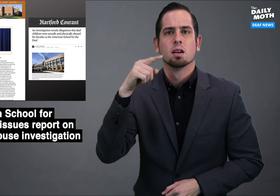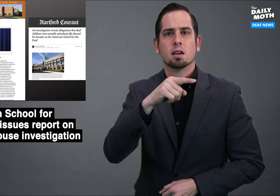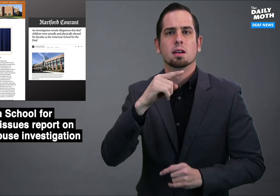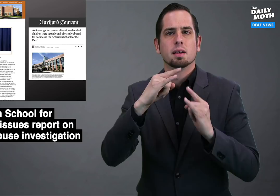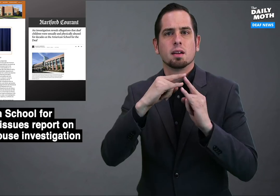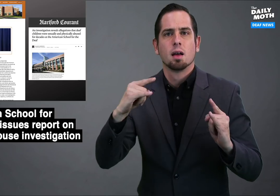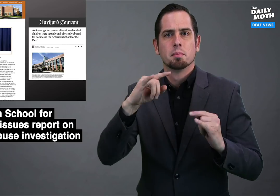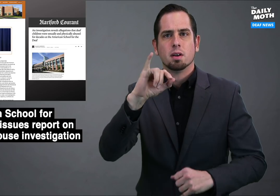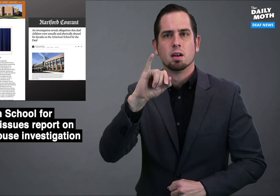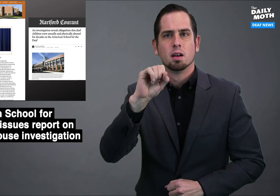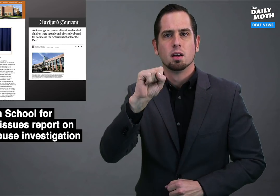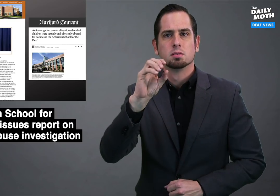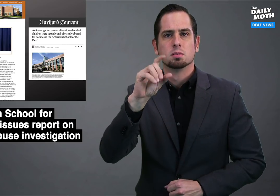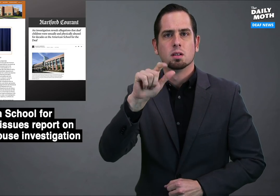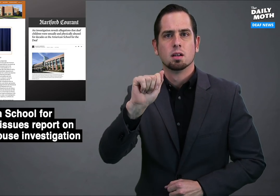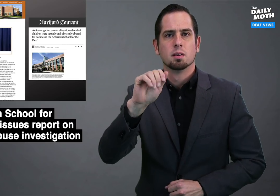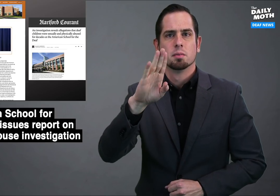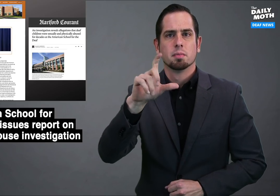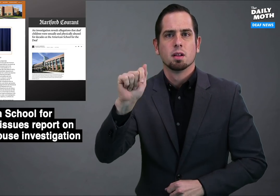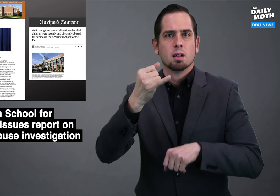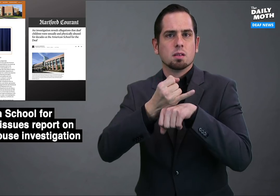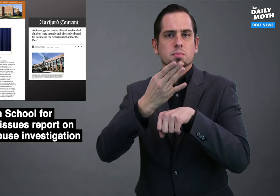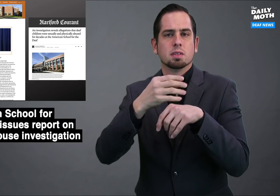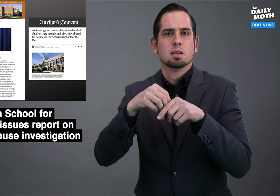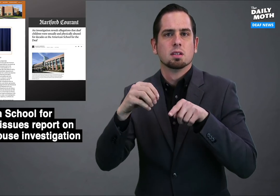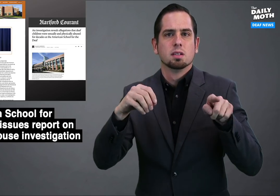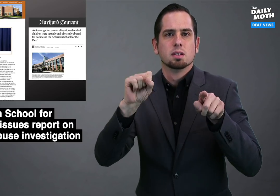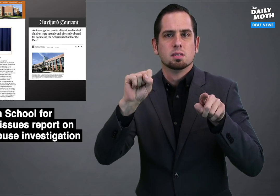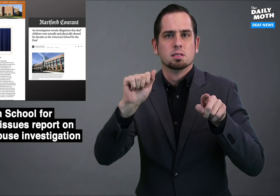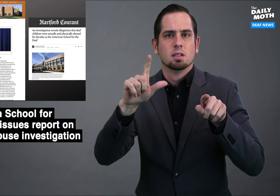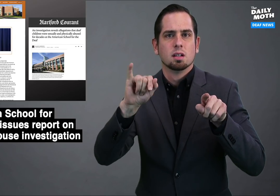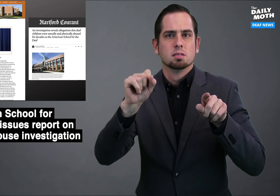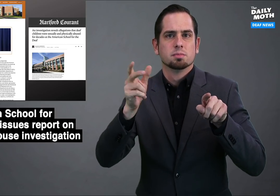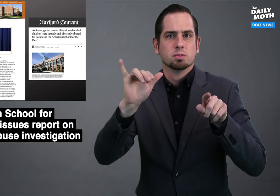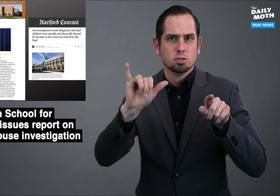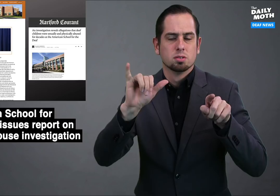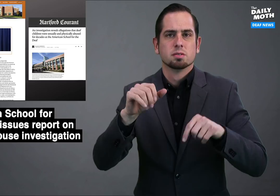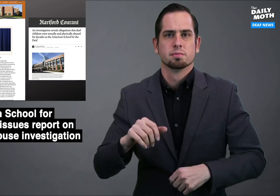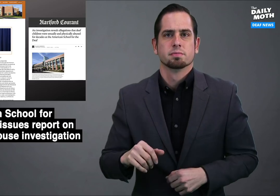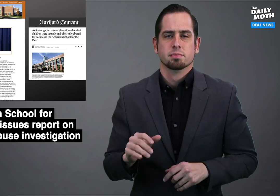at Camp Isola Bella in Salisbury.